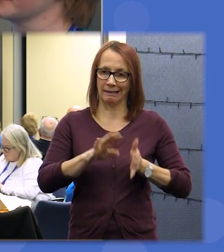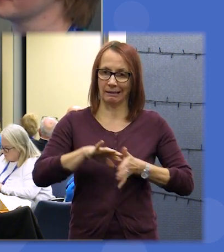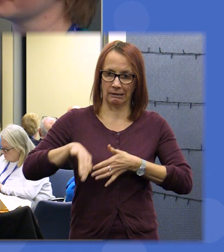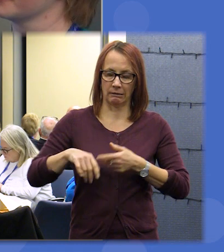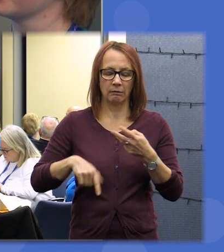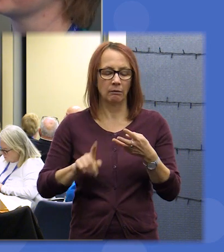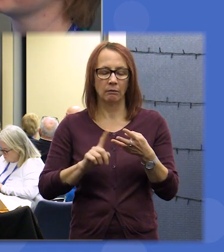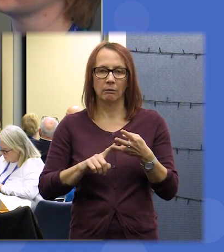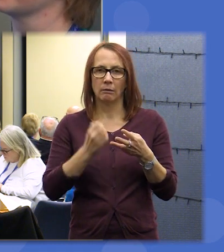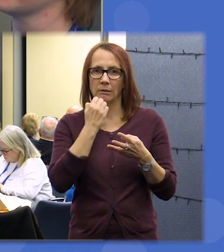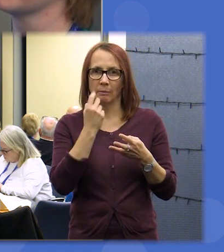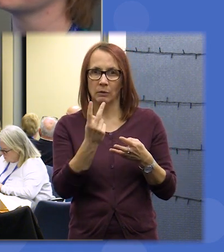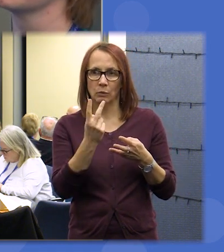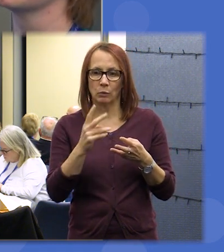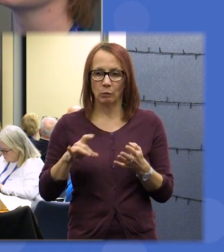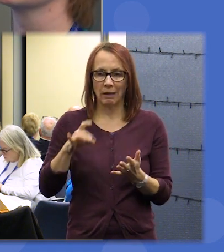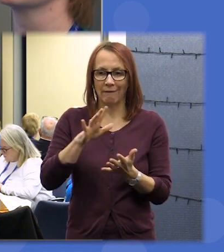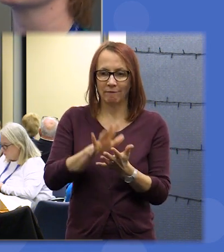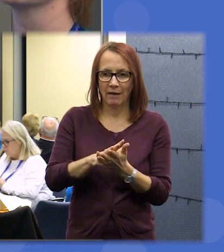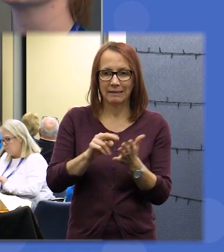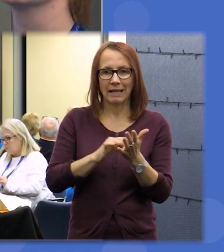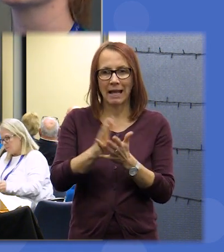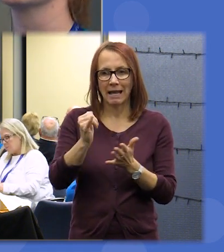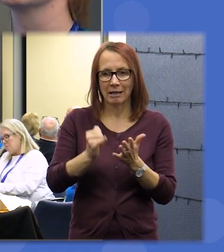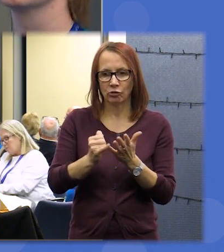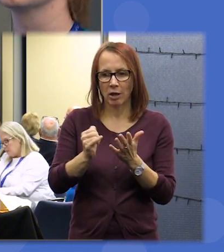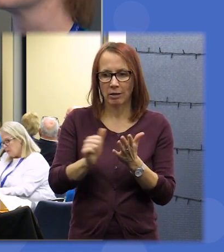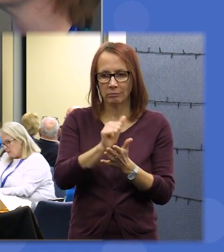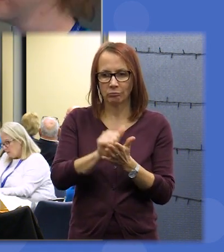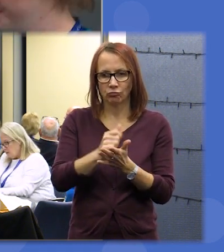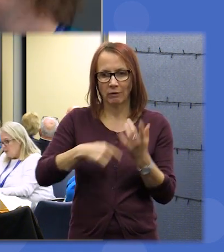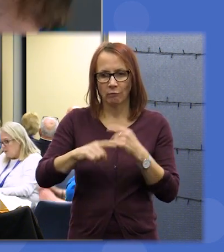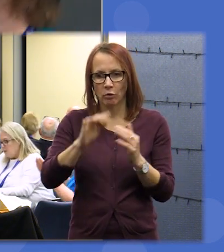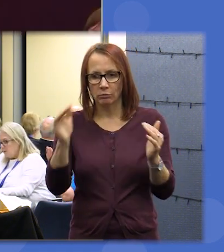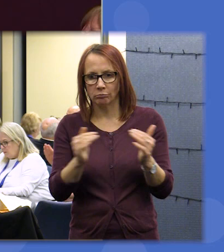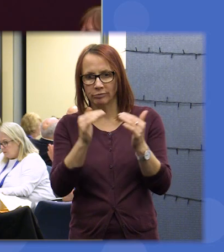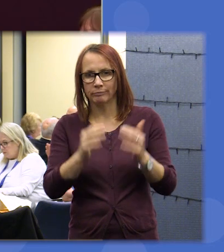number two invest in and provide a thriving and fifth purpose Health Service